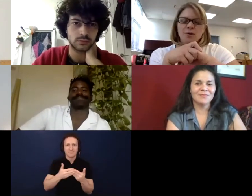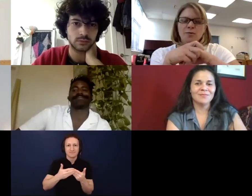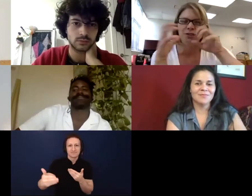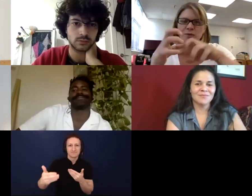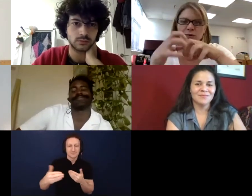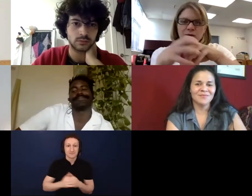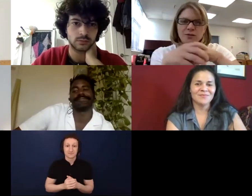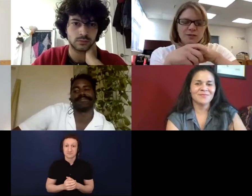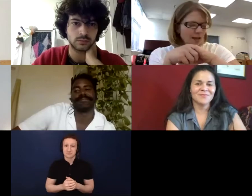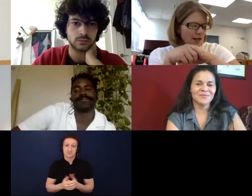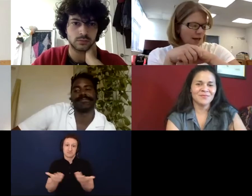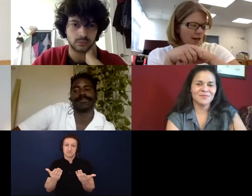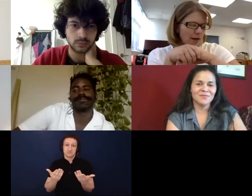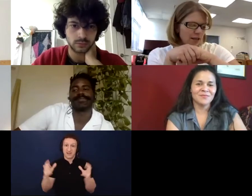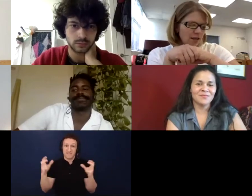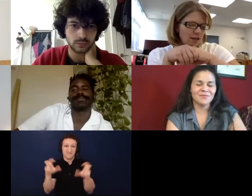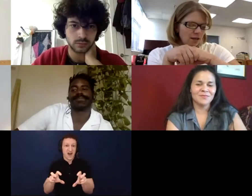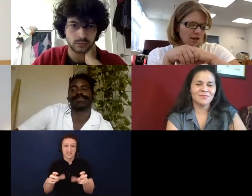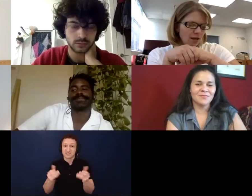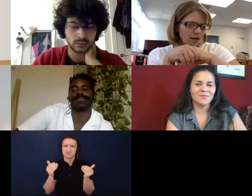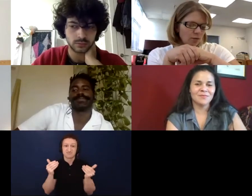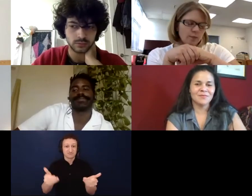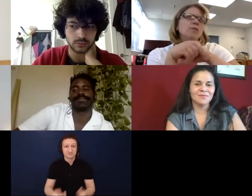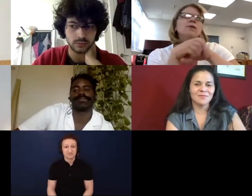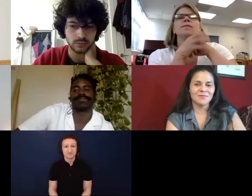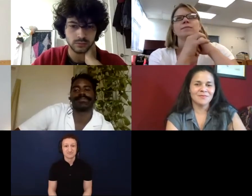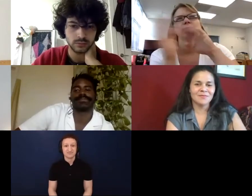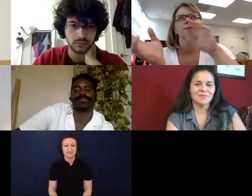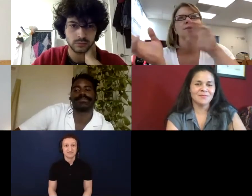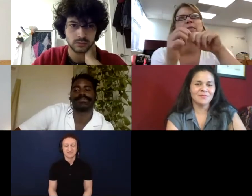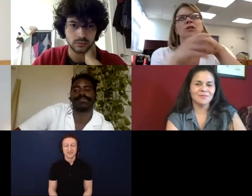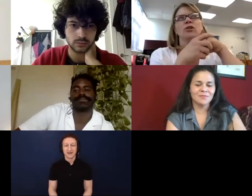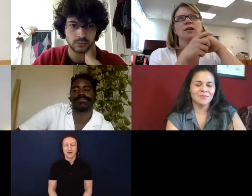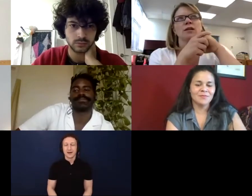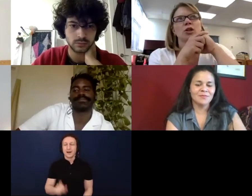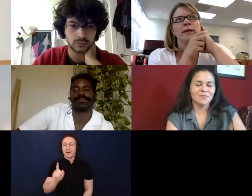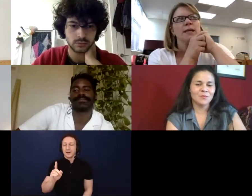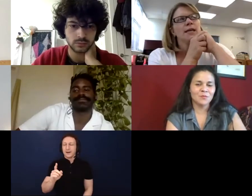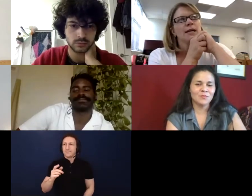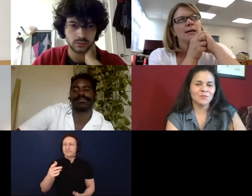place resources. I think- Well let me backtrack a little bit.